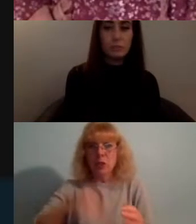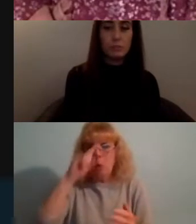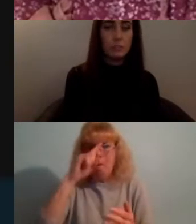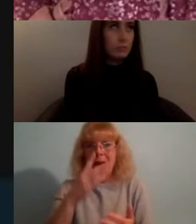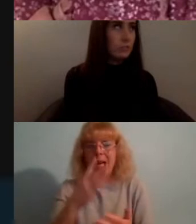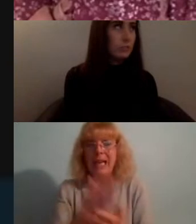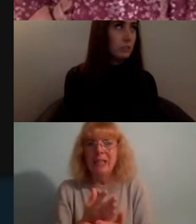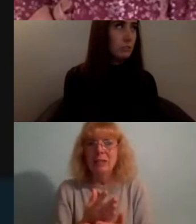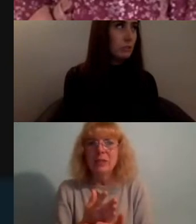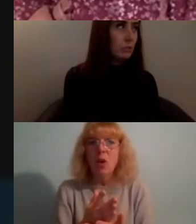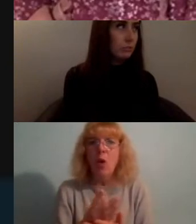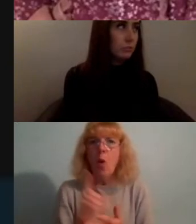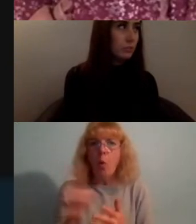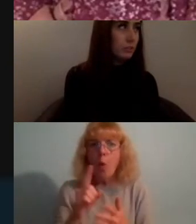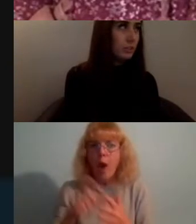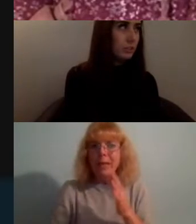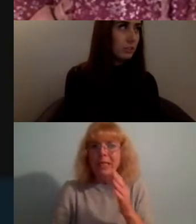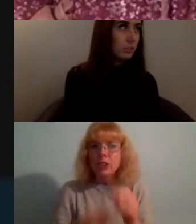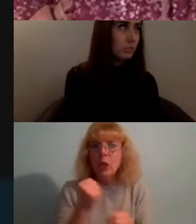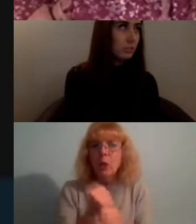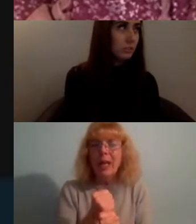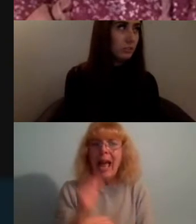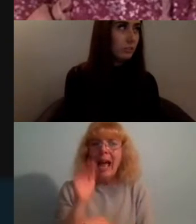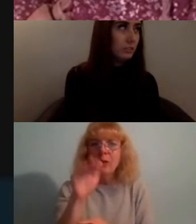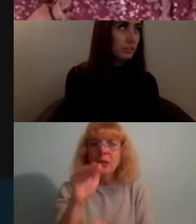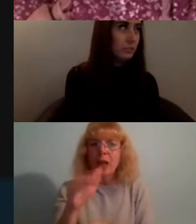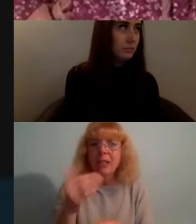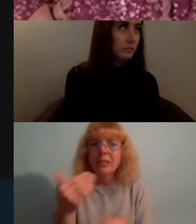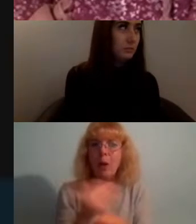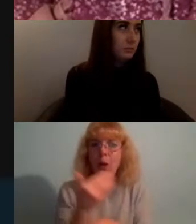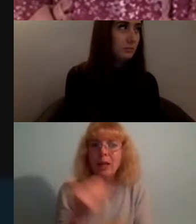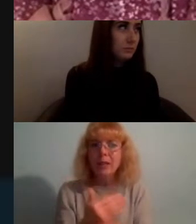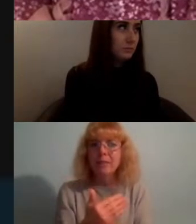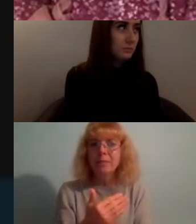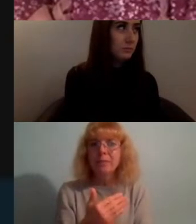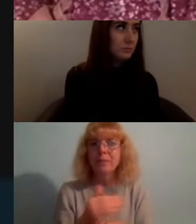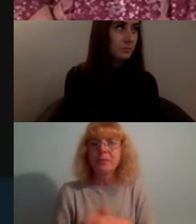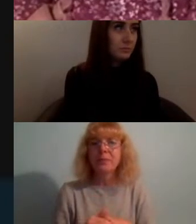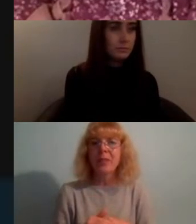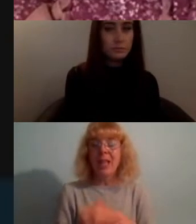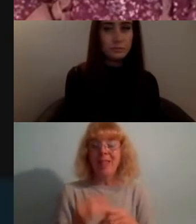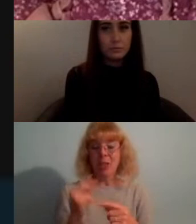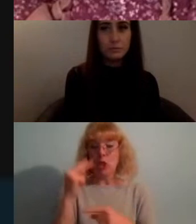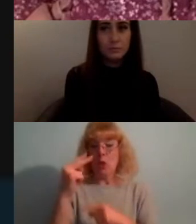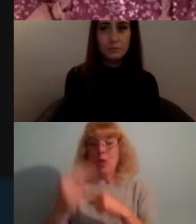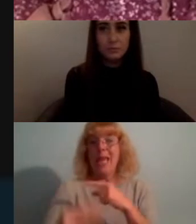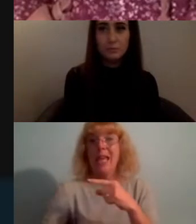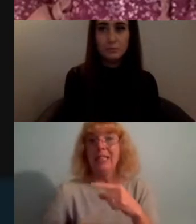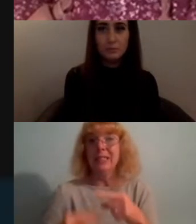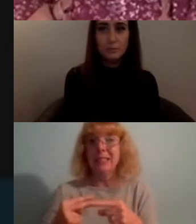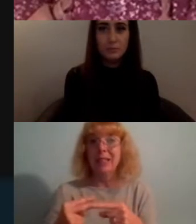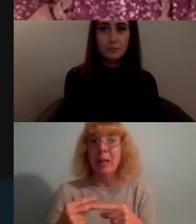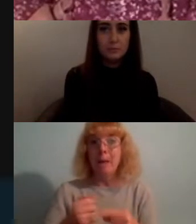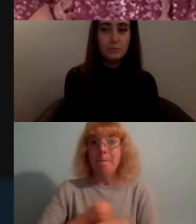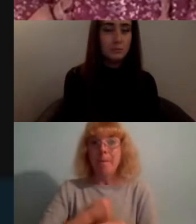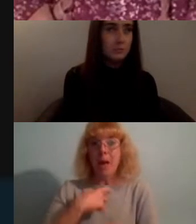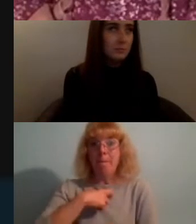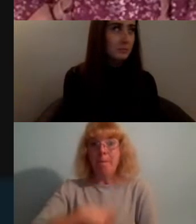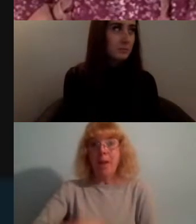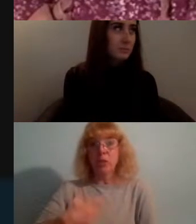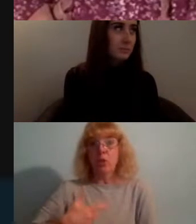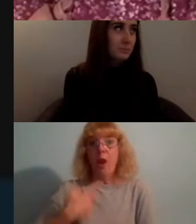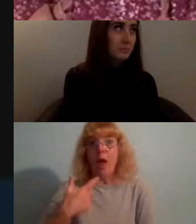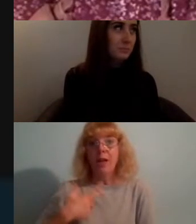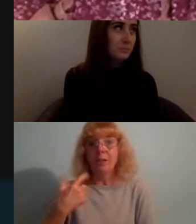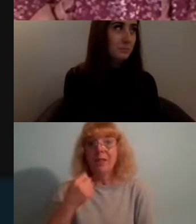been doing outside of my work and flash forward two years my personal life has become my work